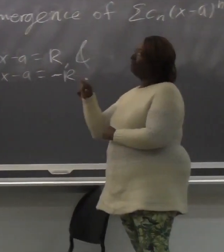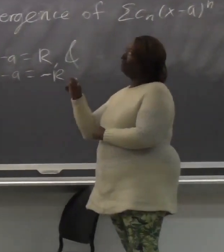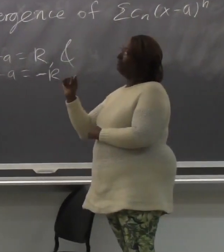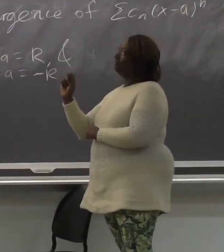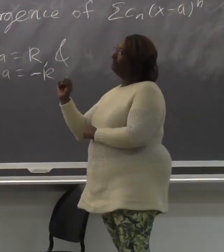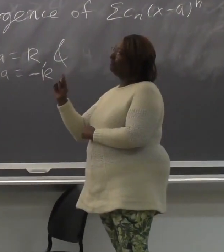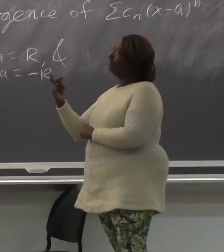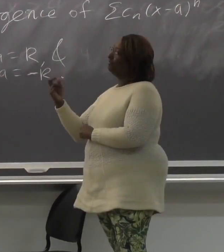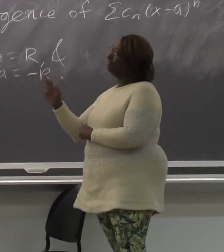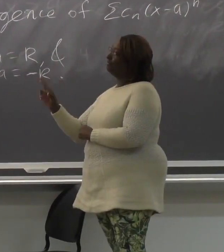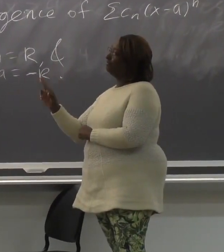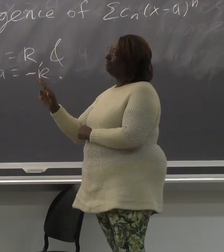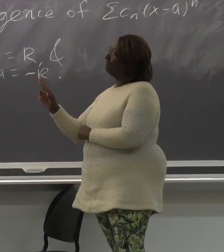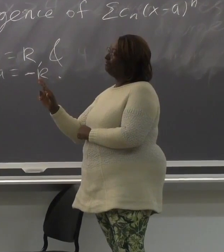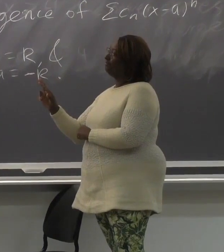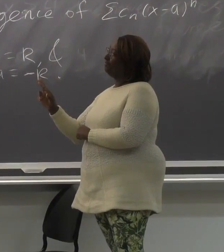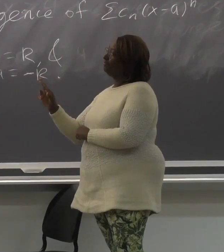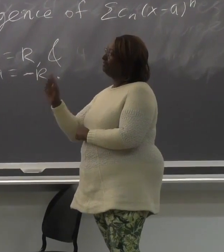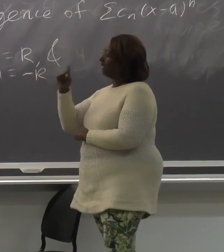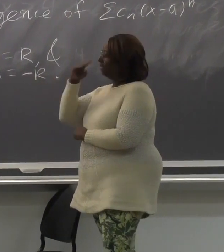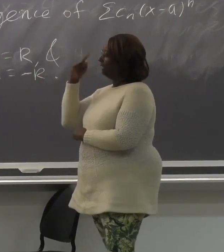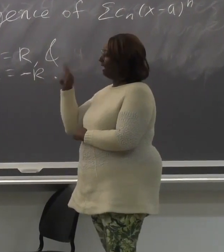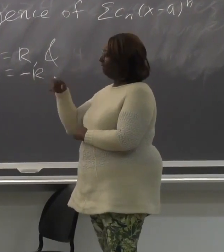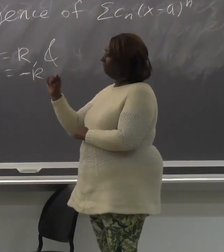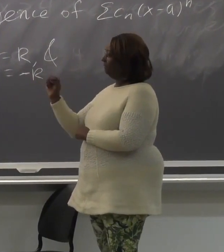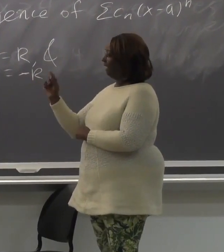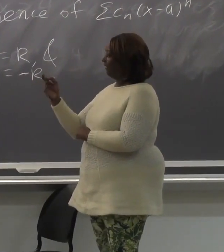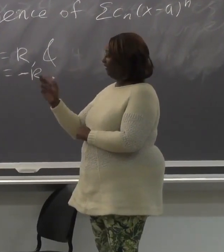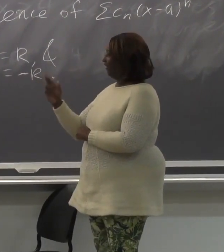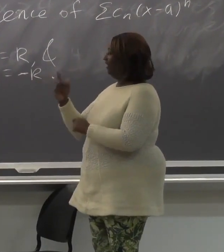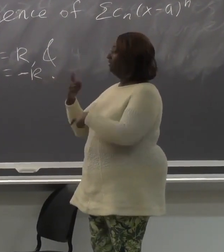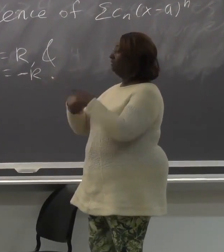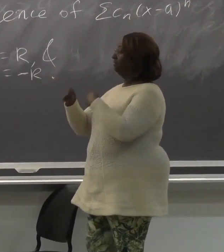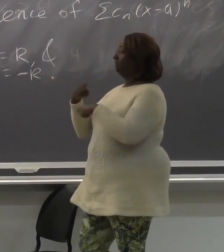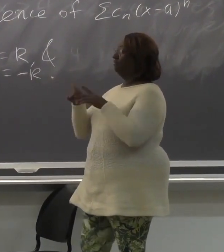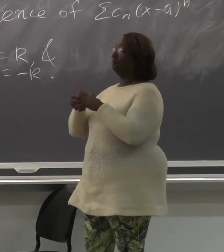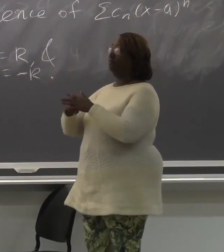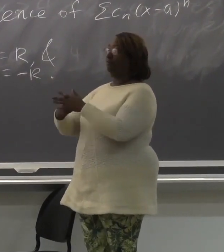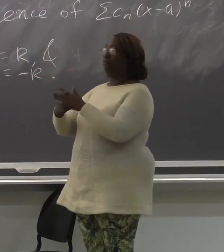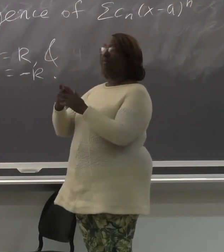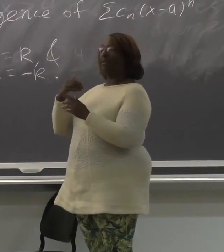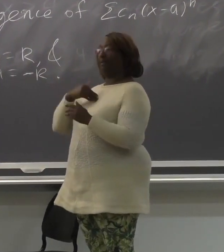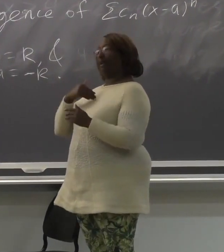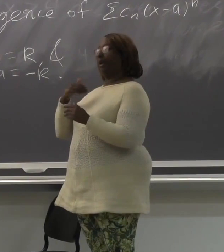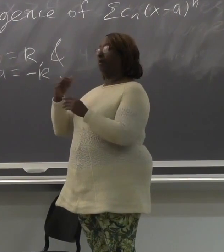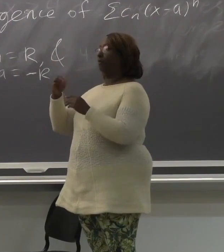are no Black representations of Black Panther with that.